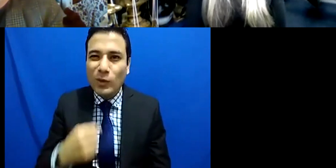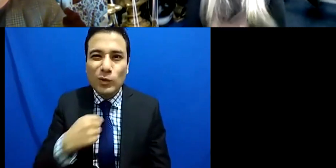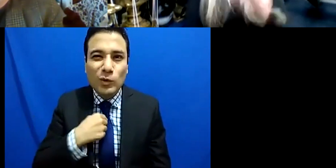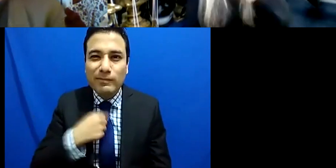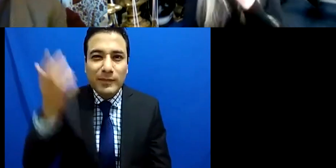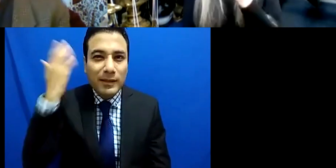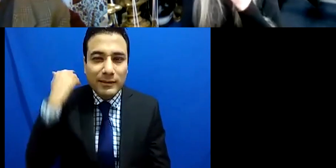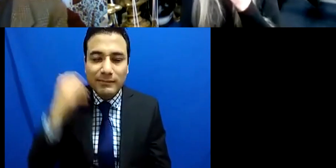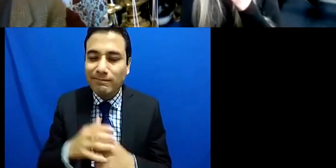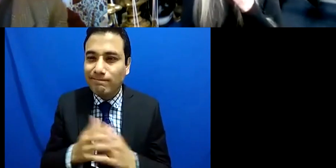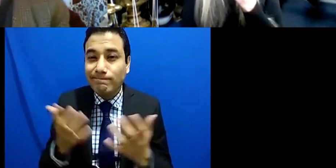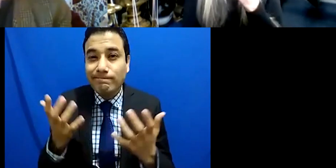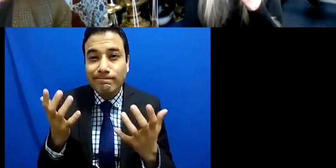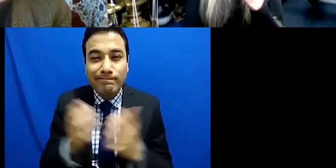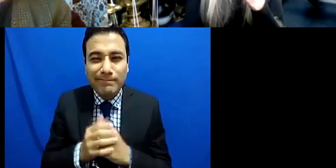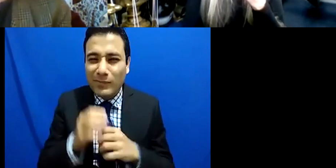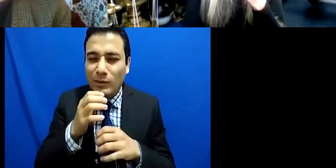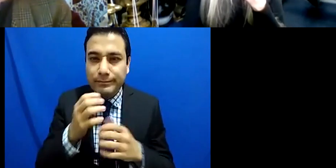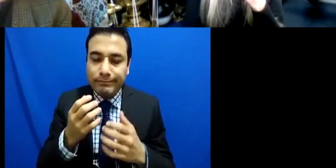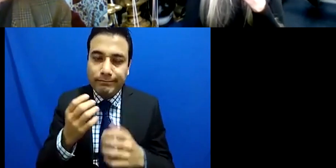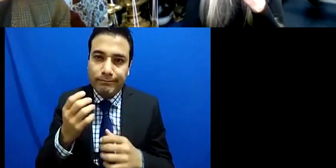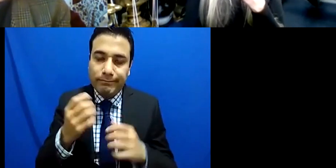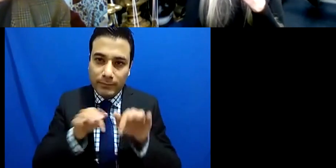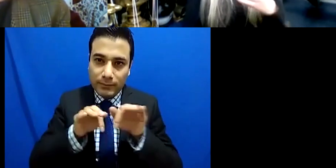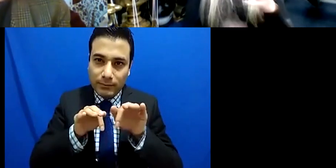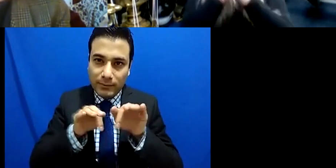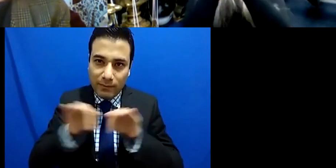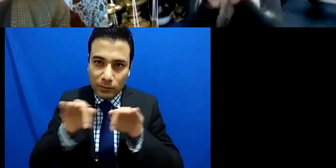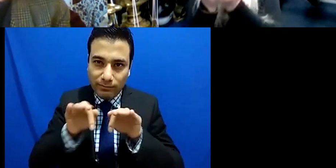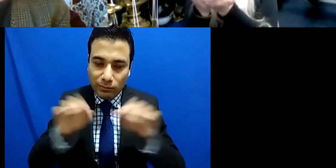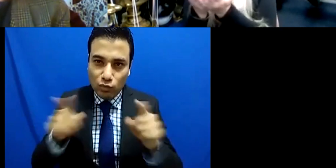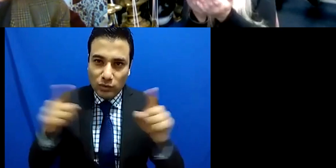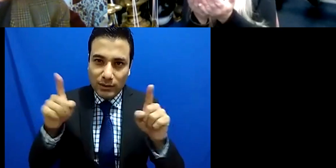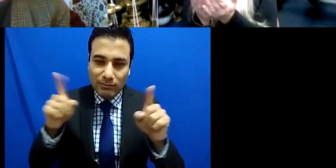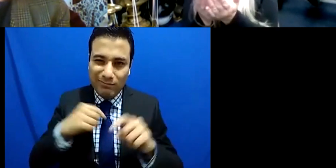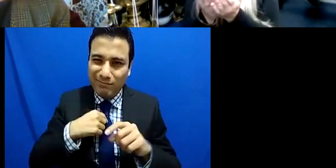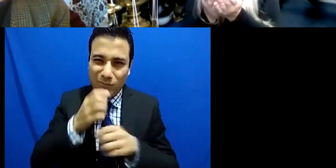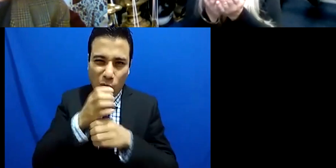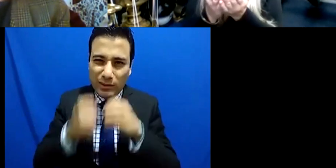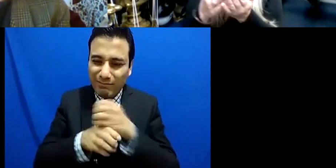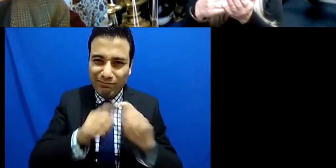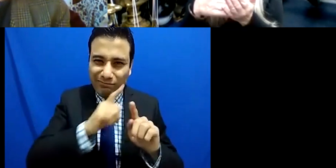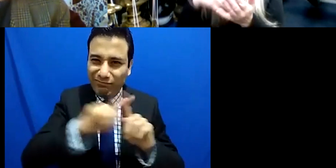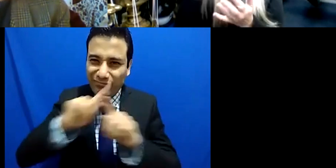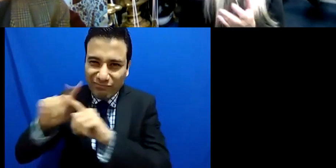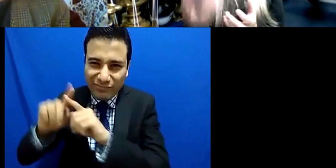as a musician whereby I may have to play a brand-new piece of music play that with a